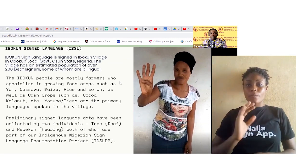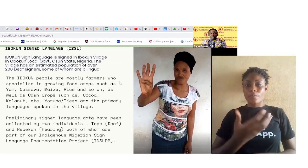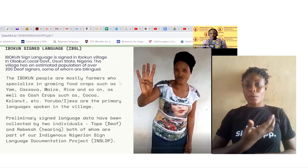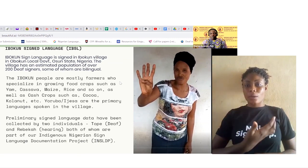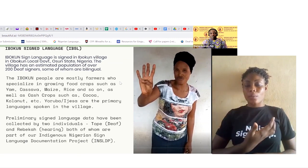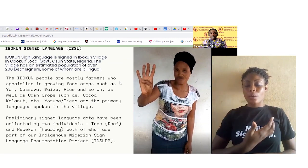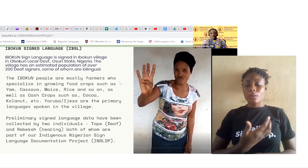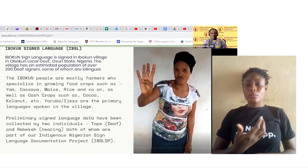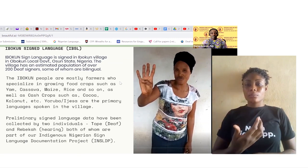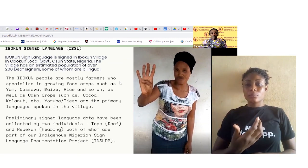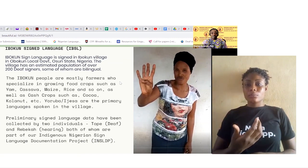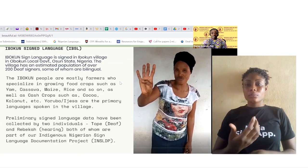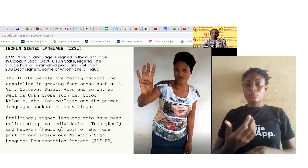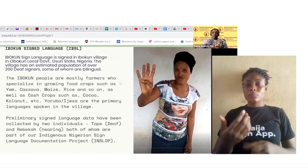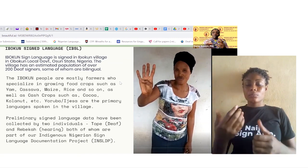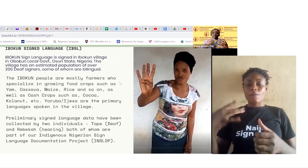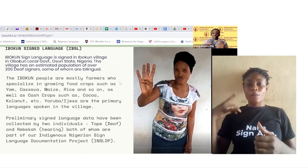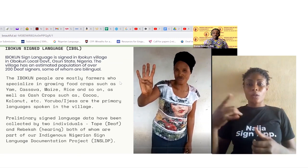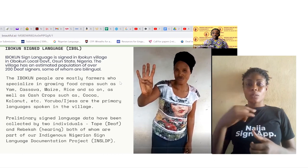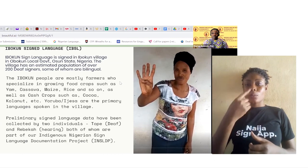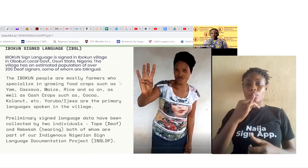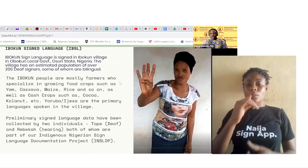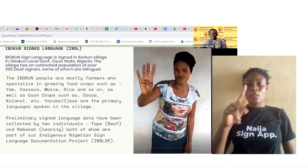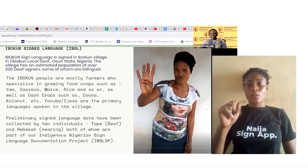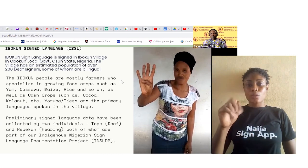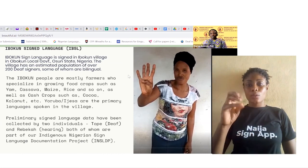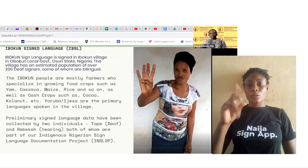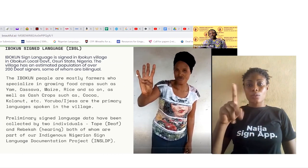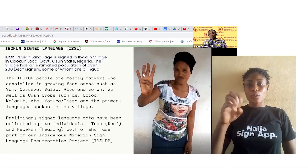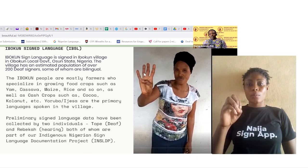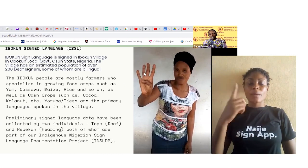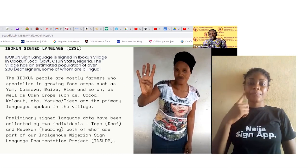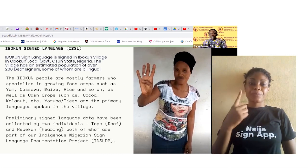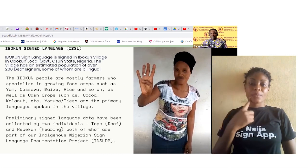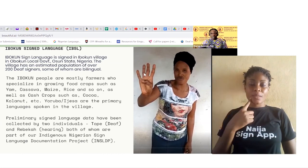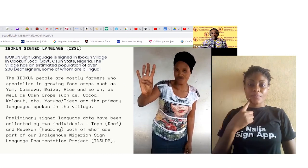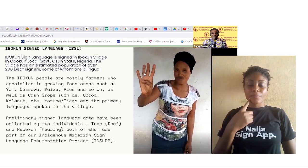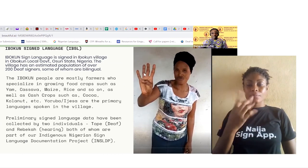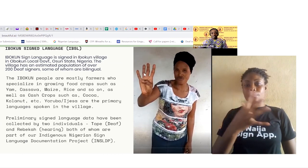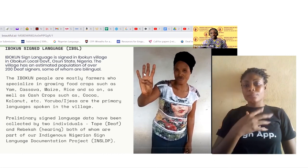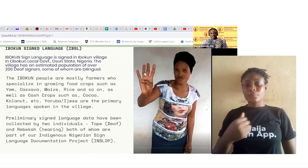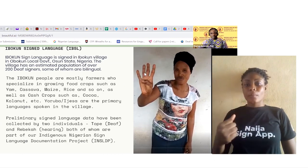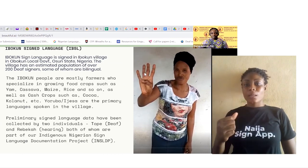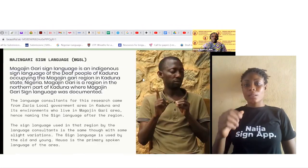both of whom have done this on you know two occasions of visit in the in that community.